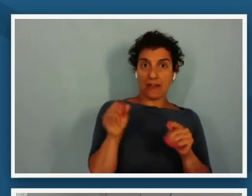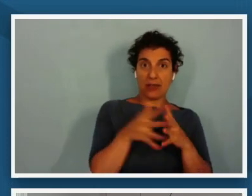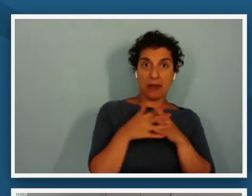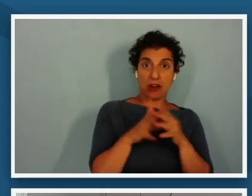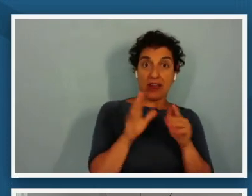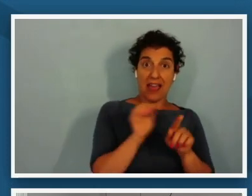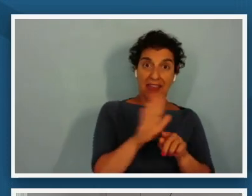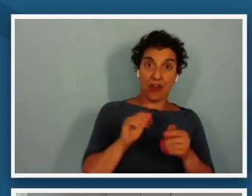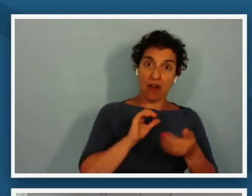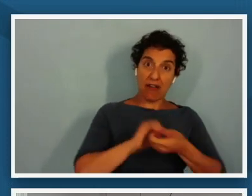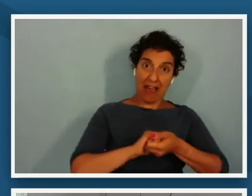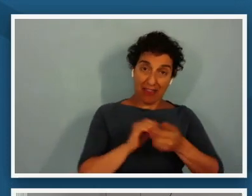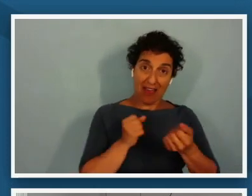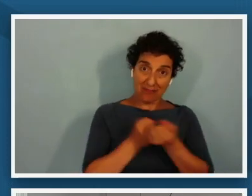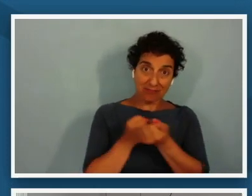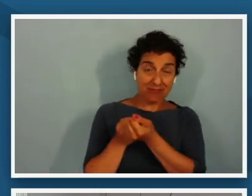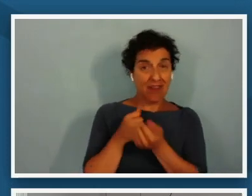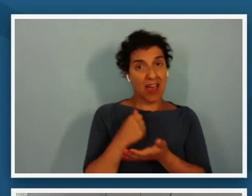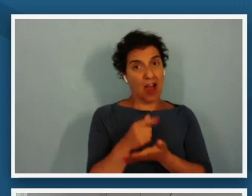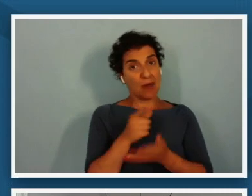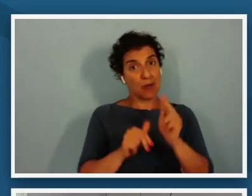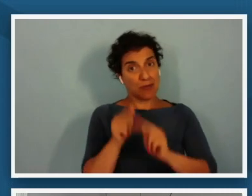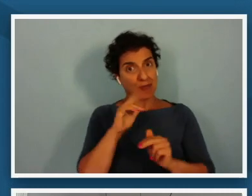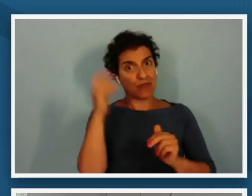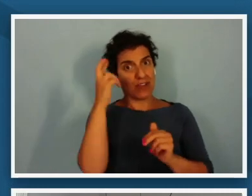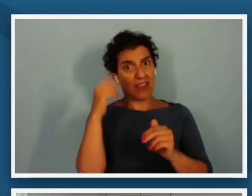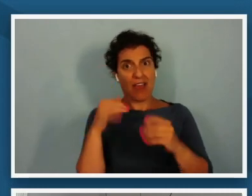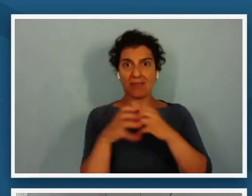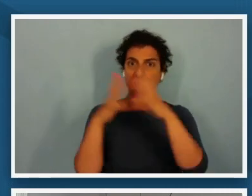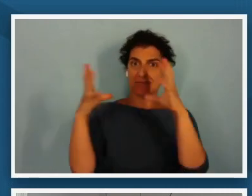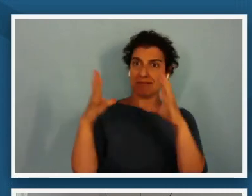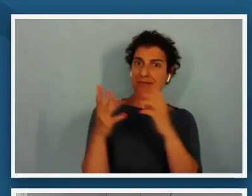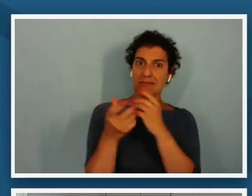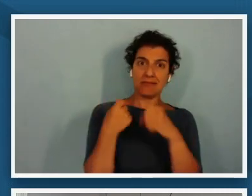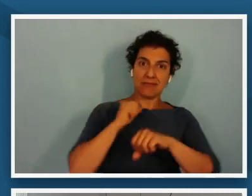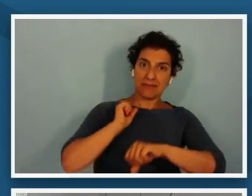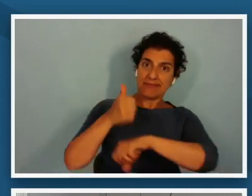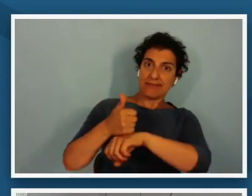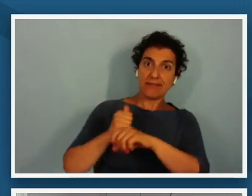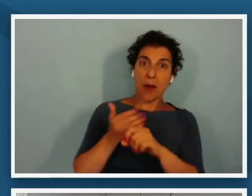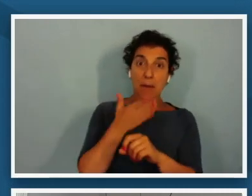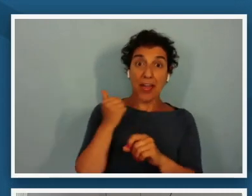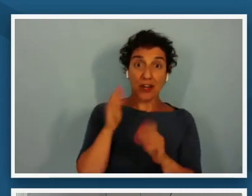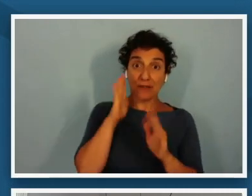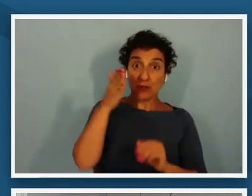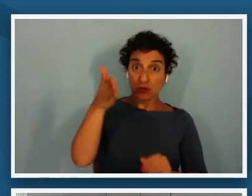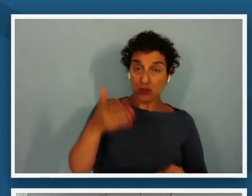better future and so throughout our